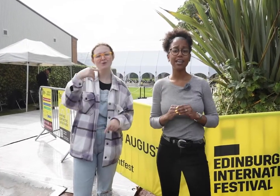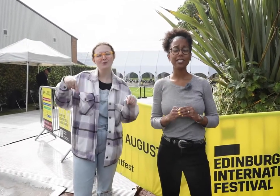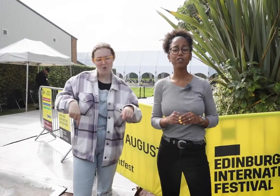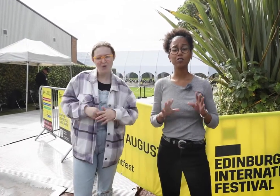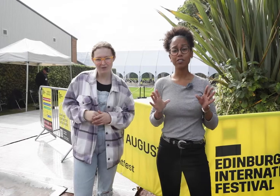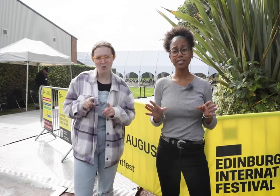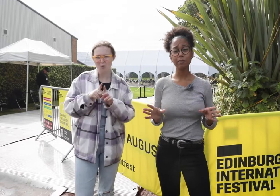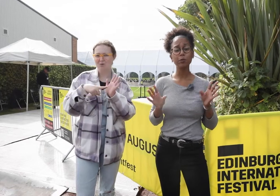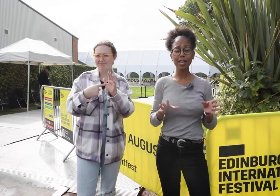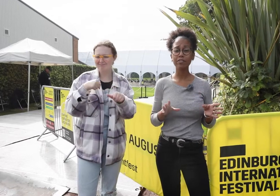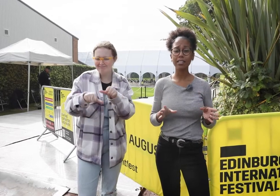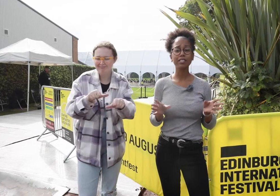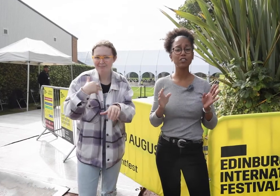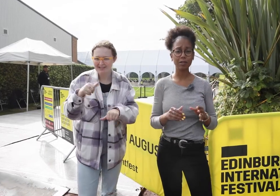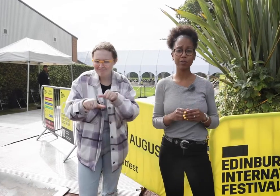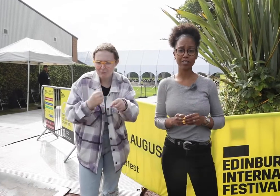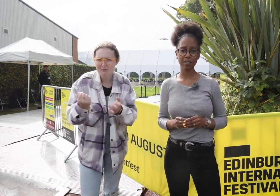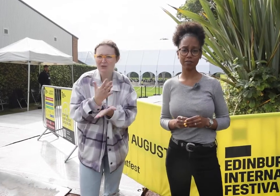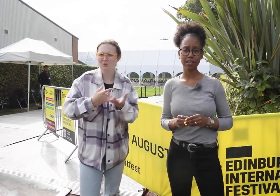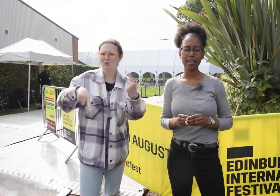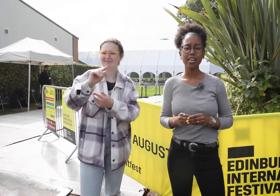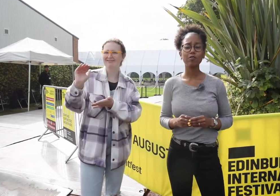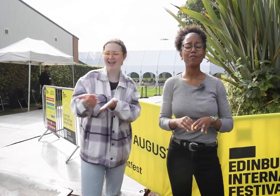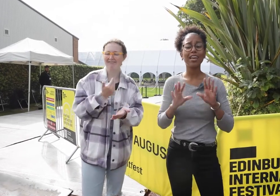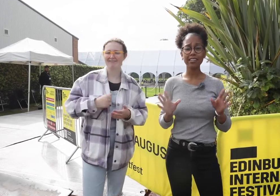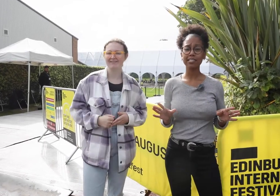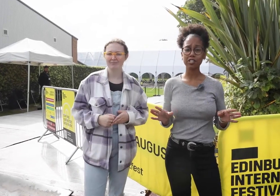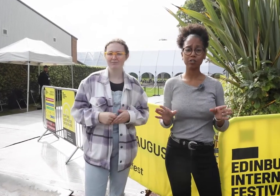and take you through the steps we have taken to keep you safe. If you have any additional